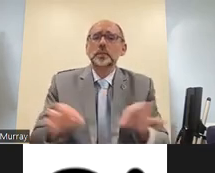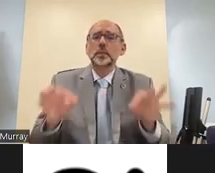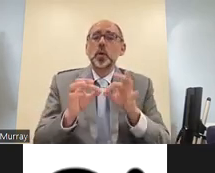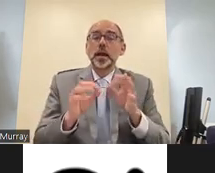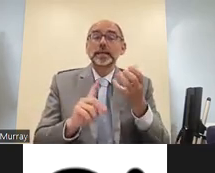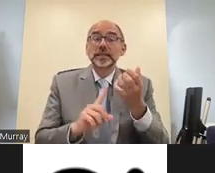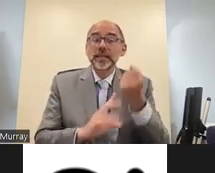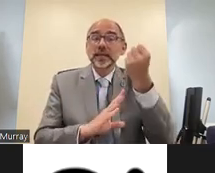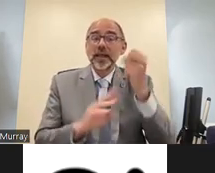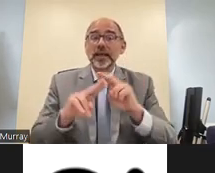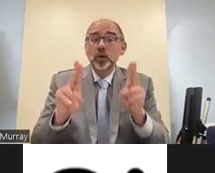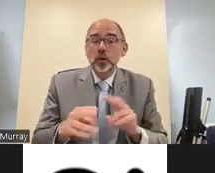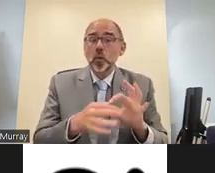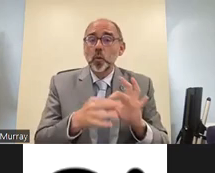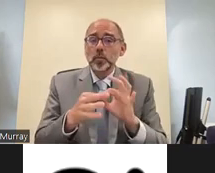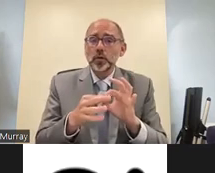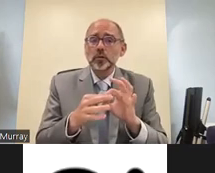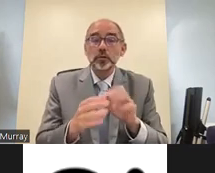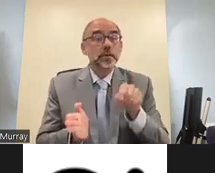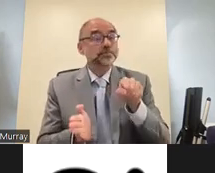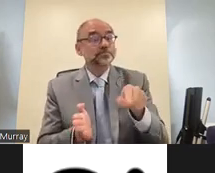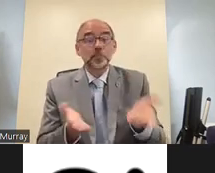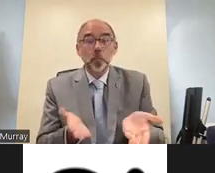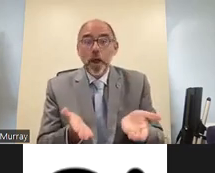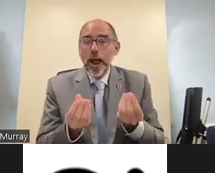going forwards it's important that we make sure that we deliver international